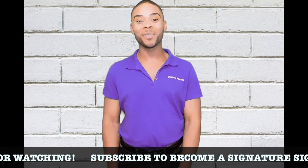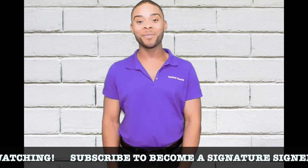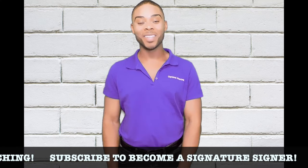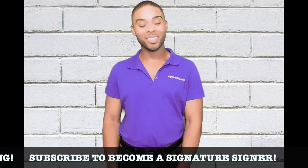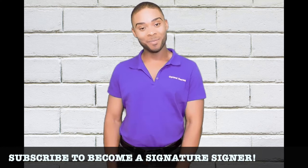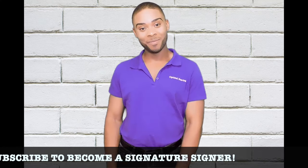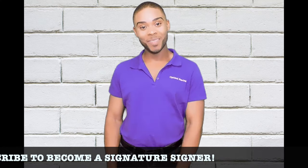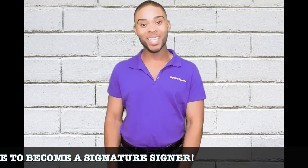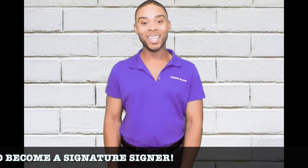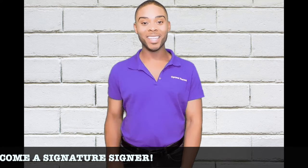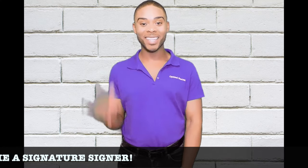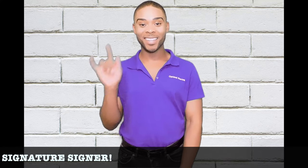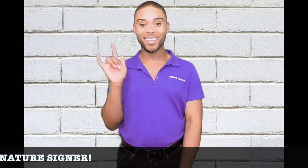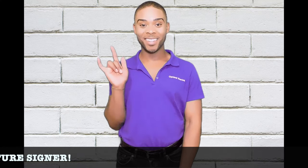ILY!